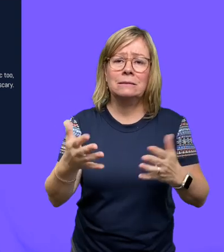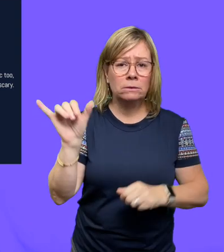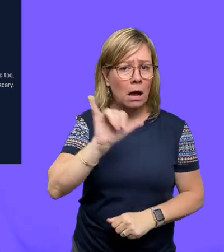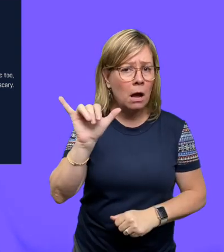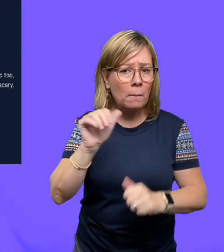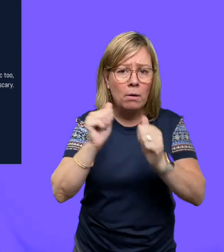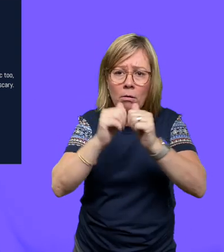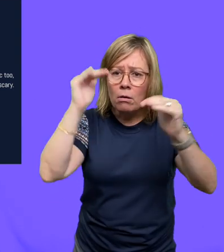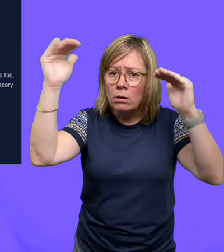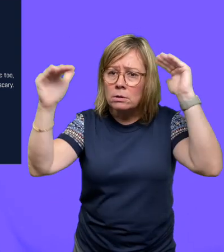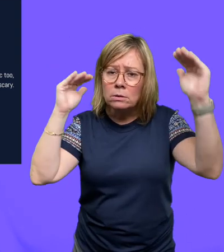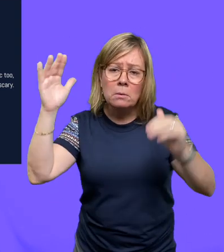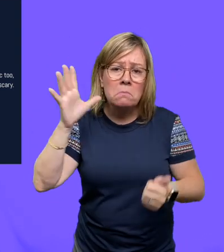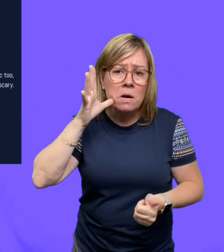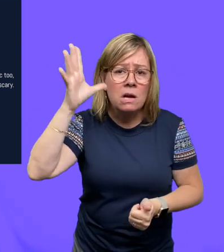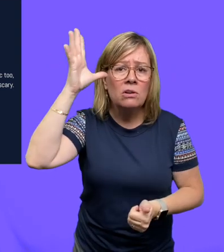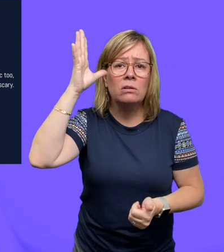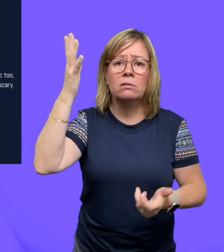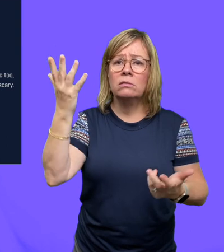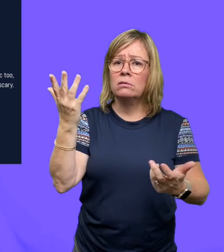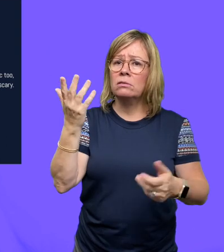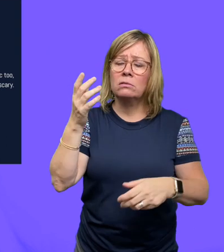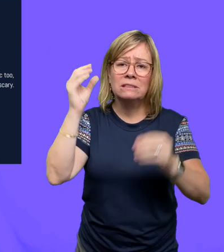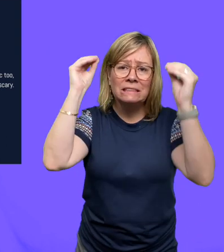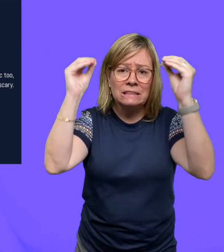That's okay. Many grown-ups feel the same way-your